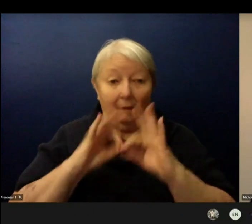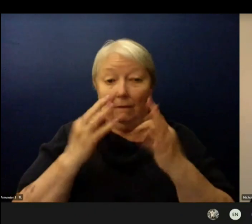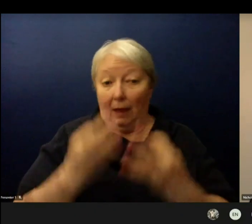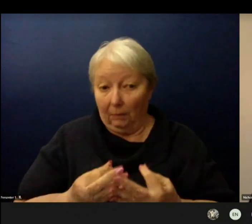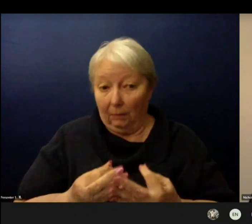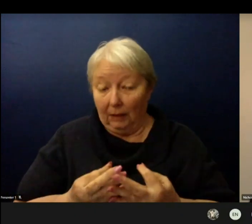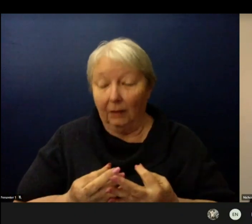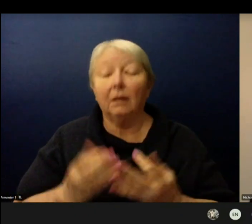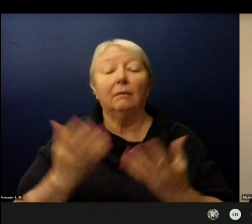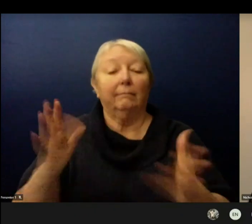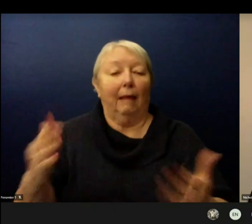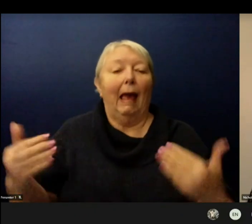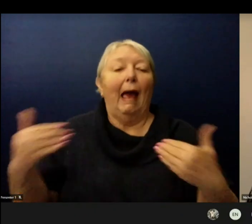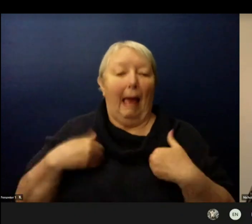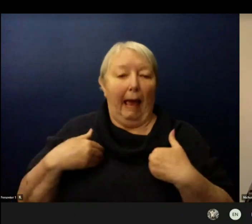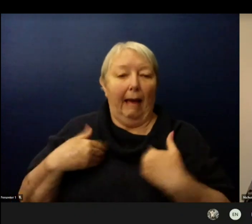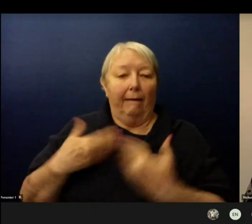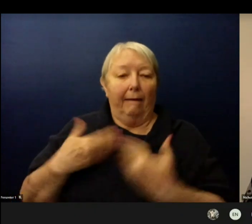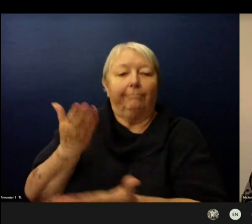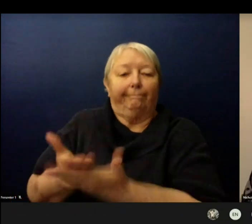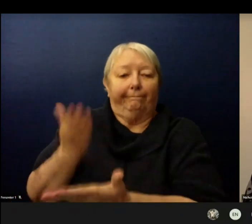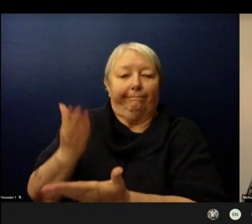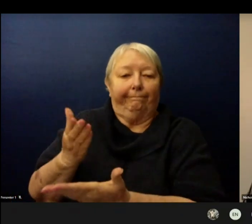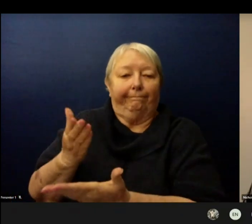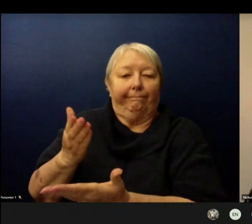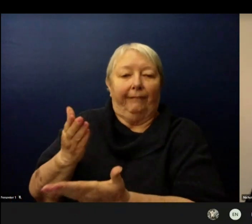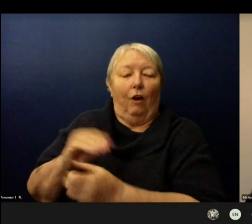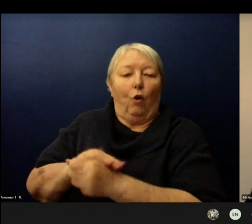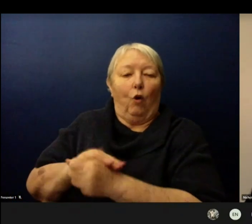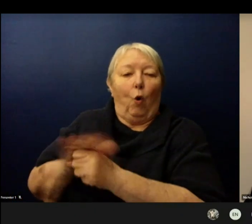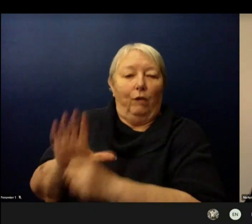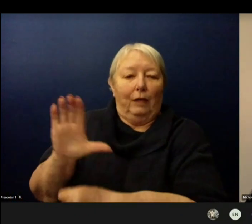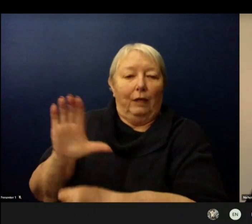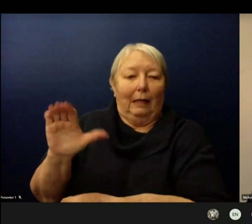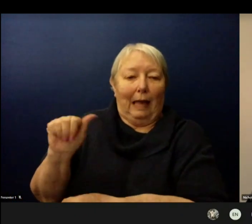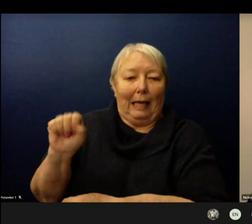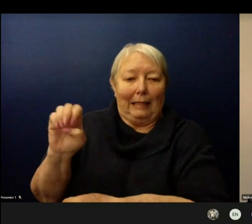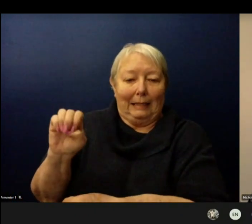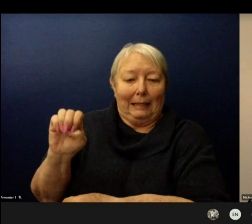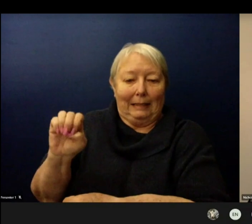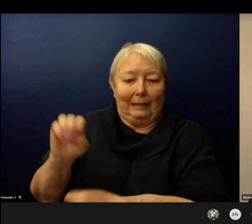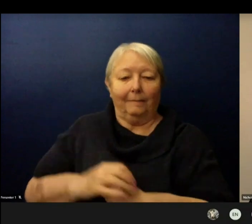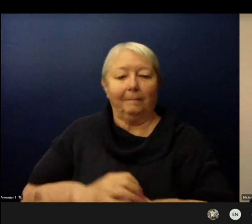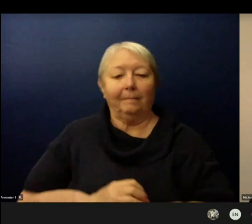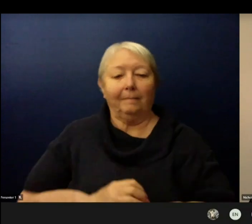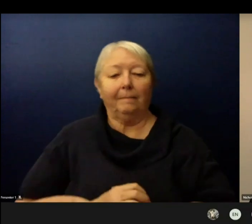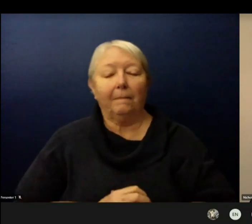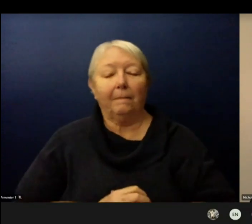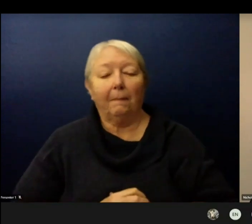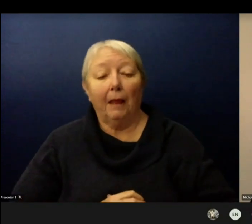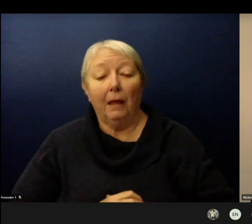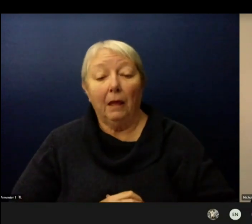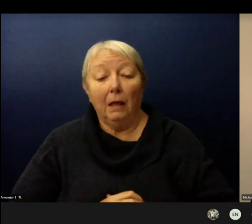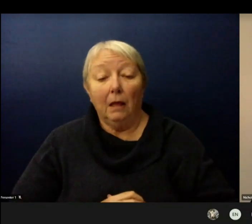And finally I want to state that there are mitigating measures to promote that 6 feet of physical distance